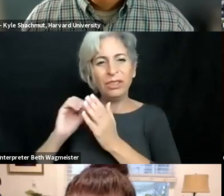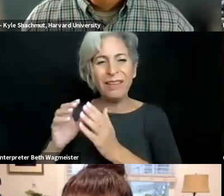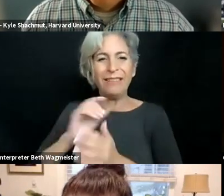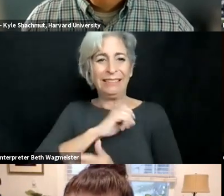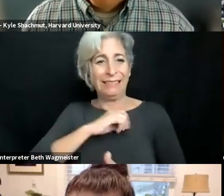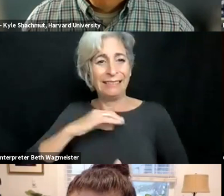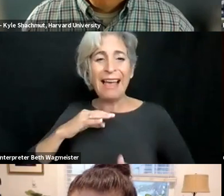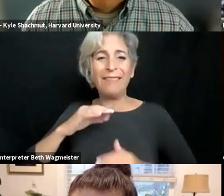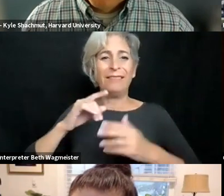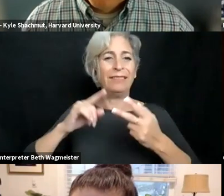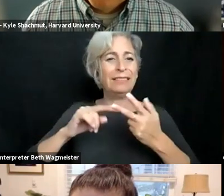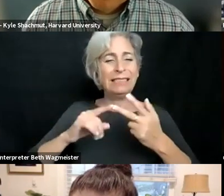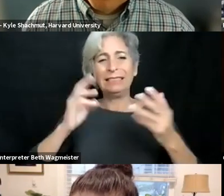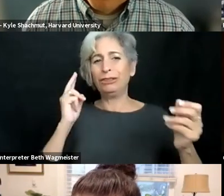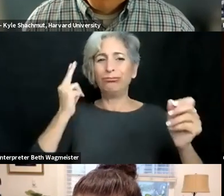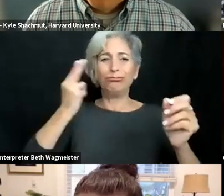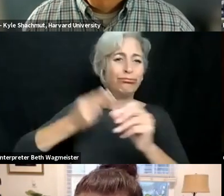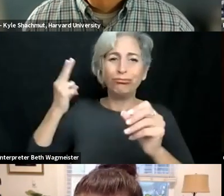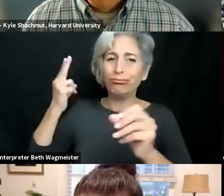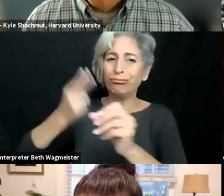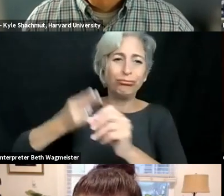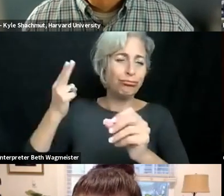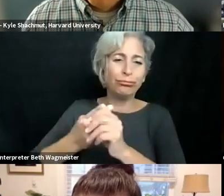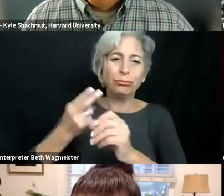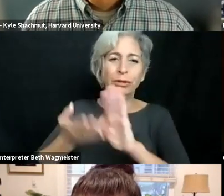all the big diversity of students, the big